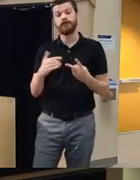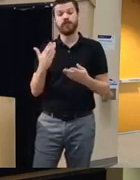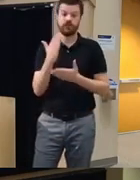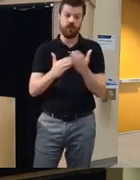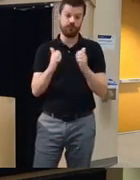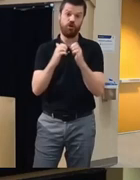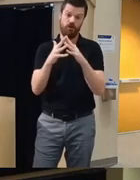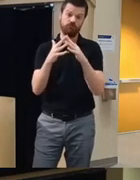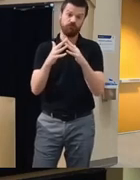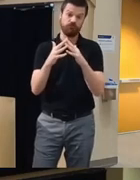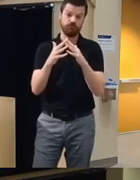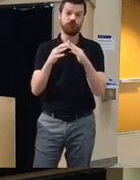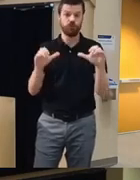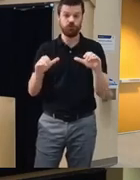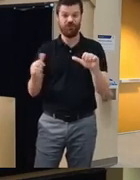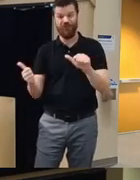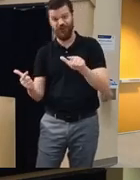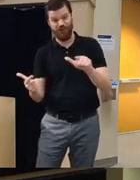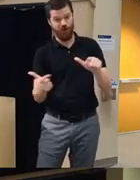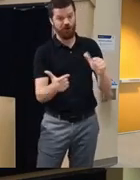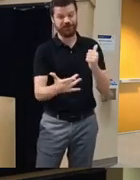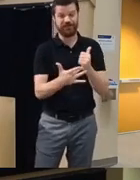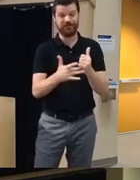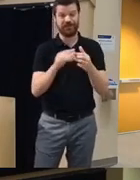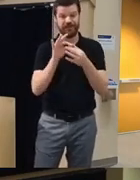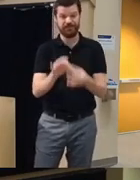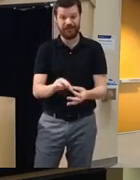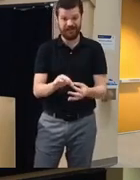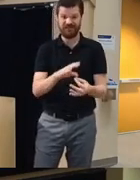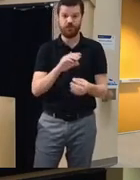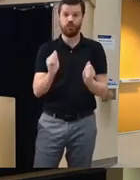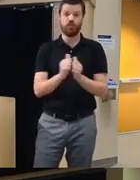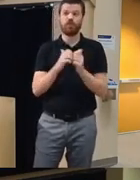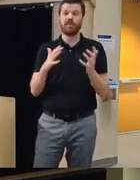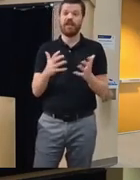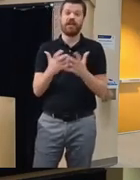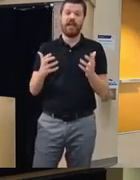that are doing all Technology based and there's not a lot of human involvement and I think that's